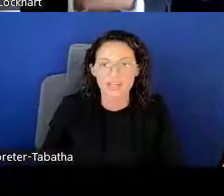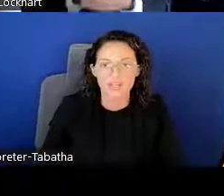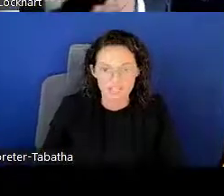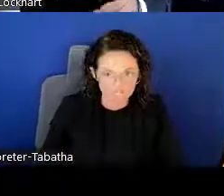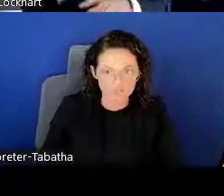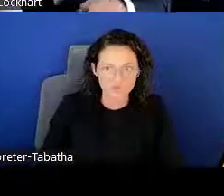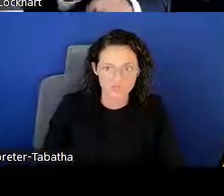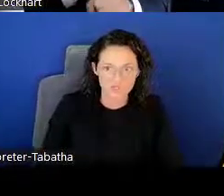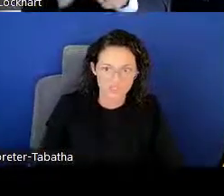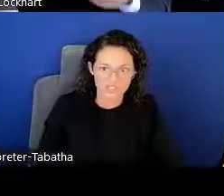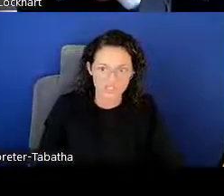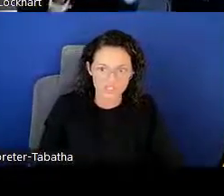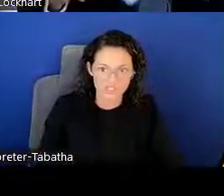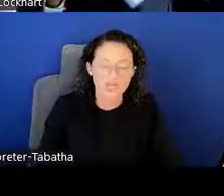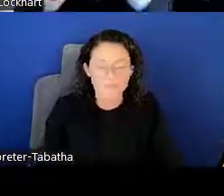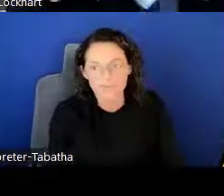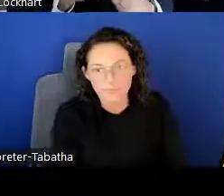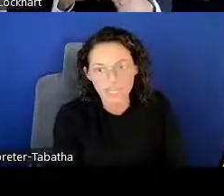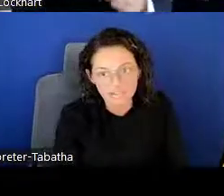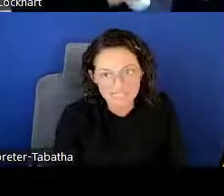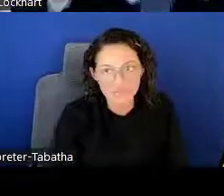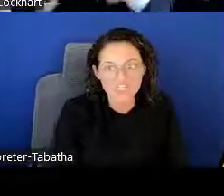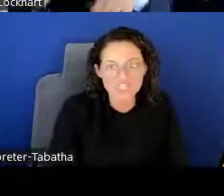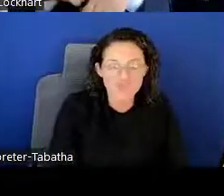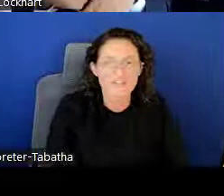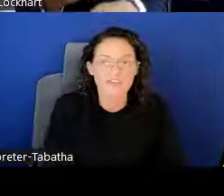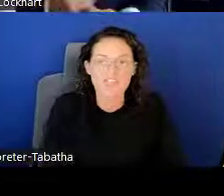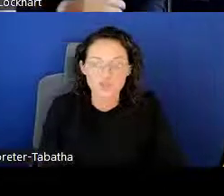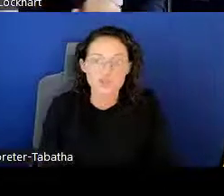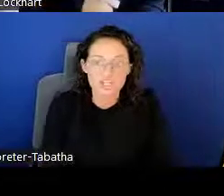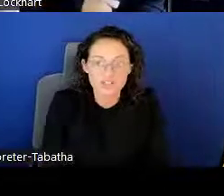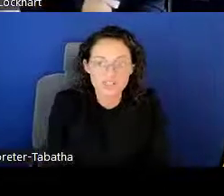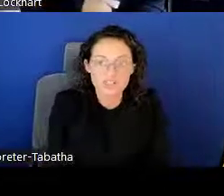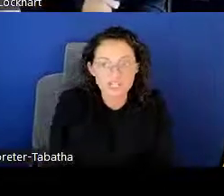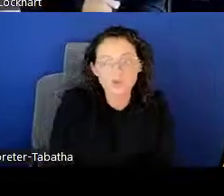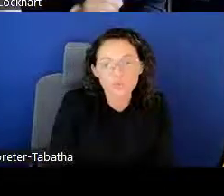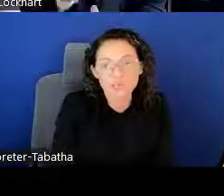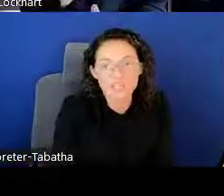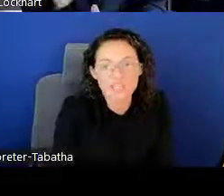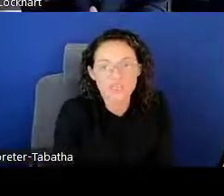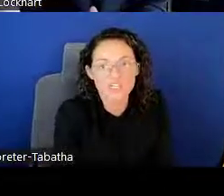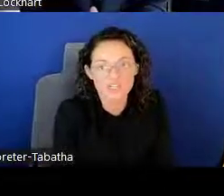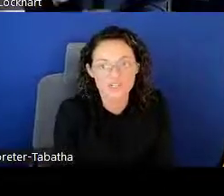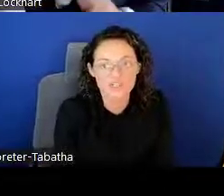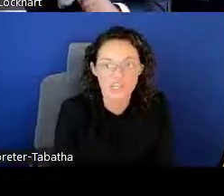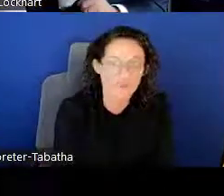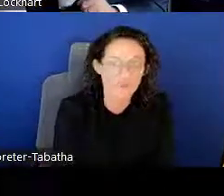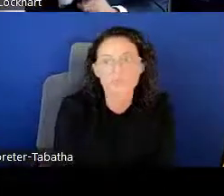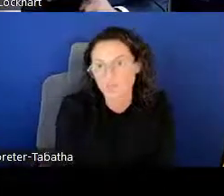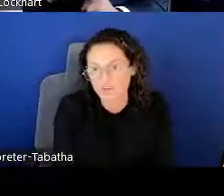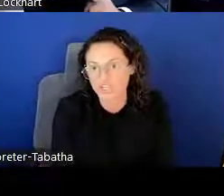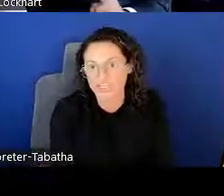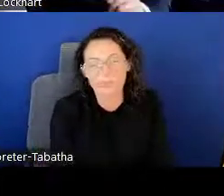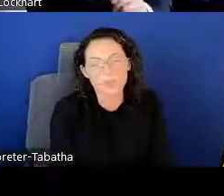and continue doing your research. As mentioned, you have the 2 years that you would commit to the research, and during that time,